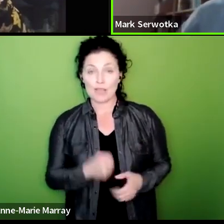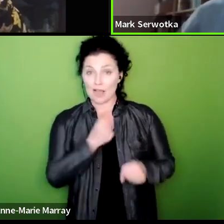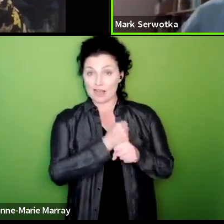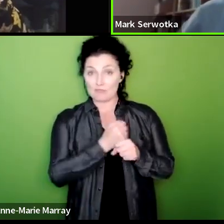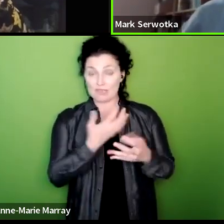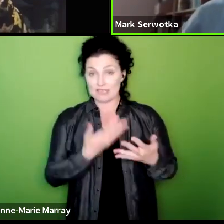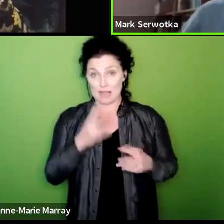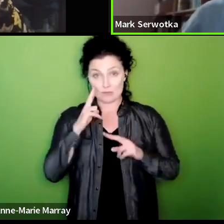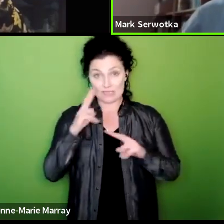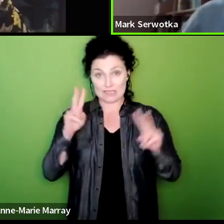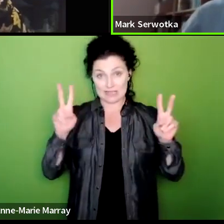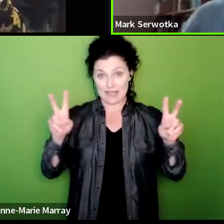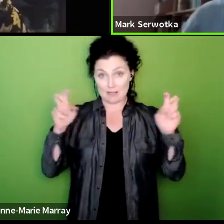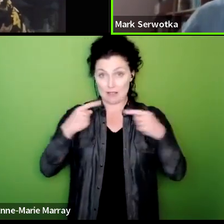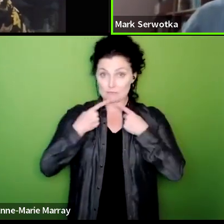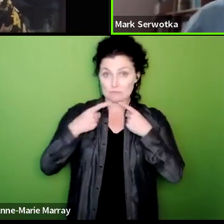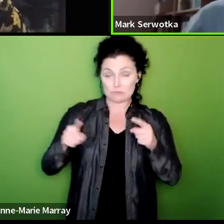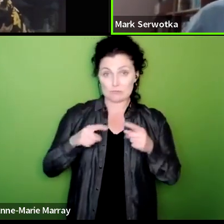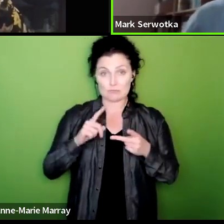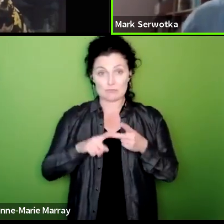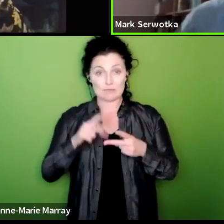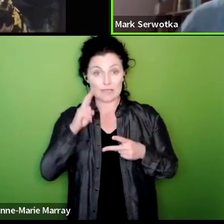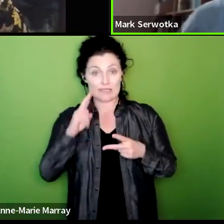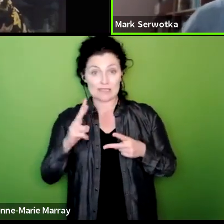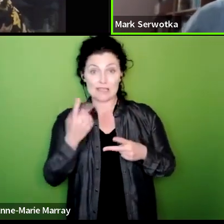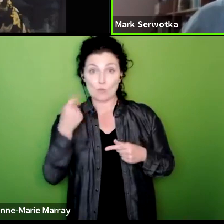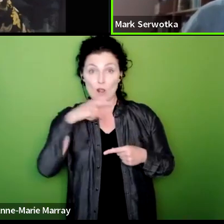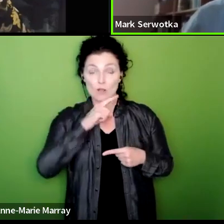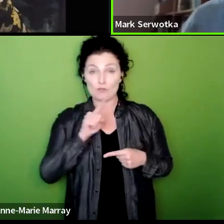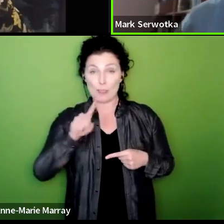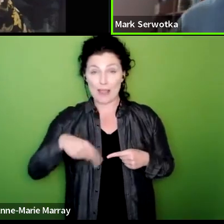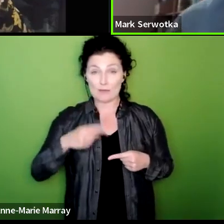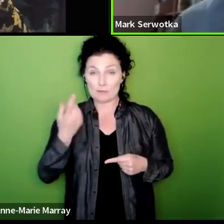got the letter they've seen the letters 100,000 people have voted to strike massive yes vote the